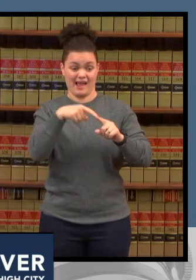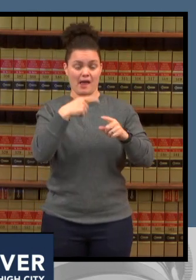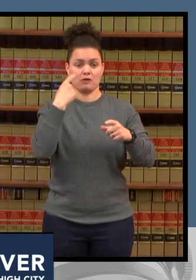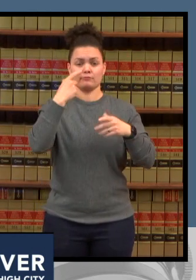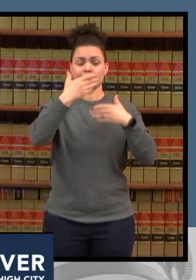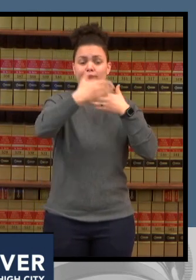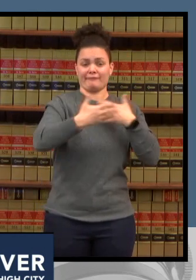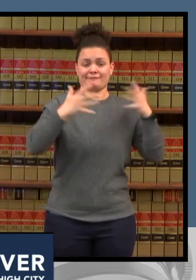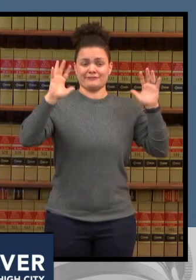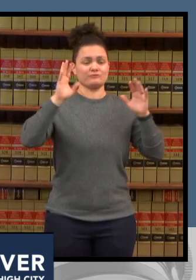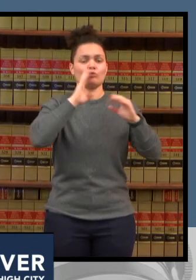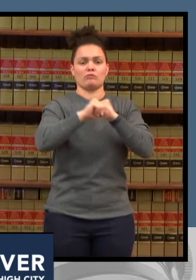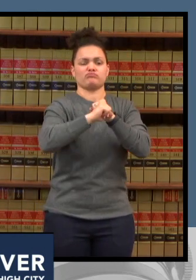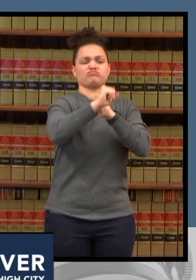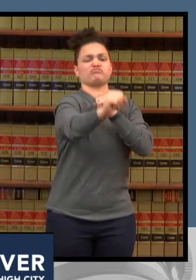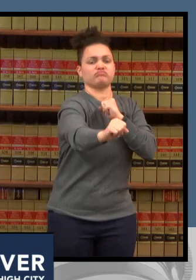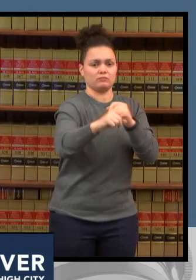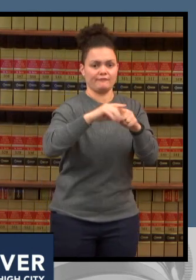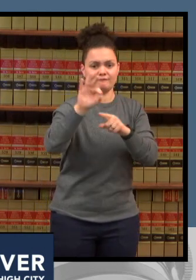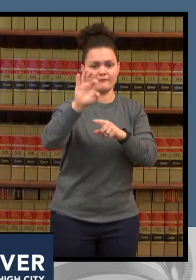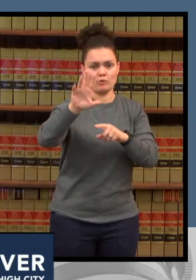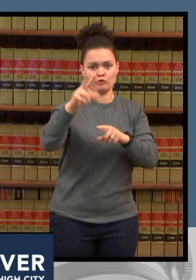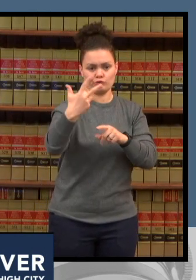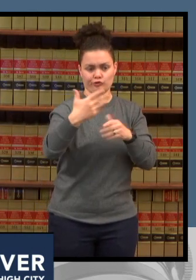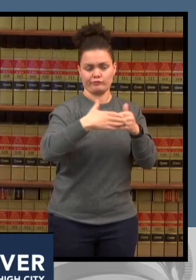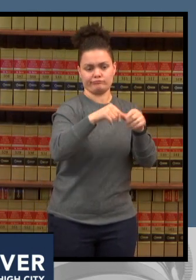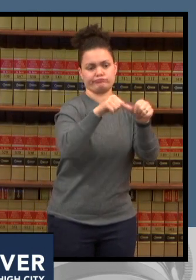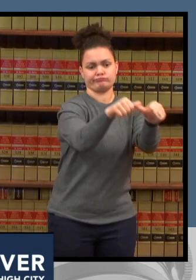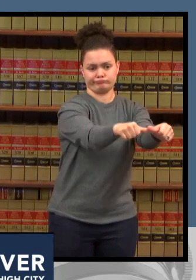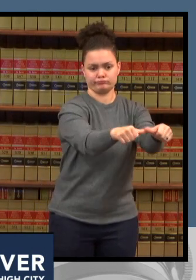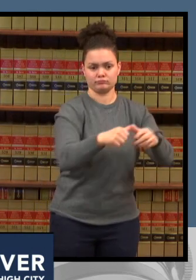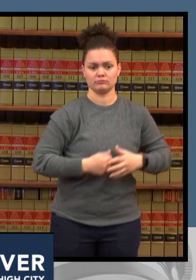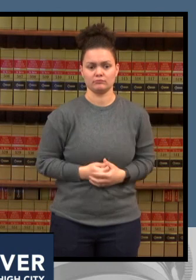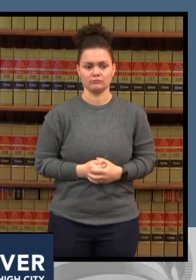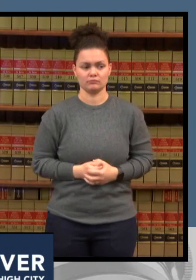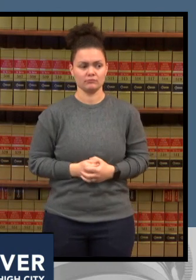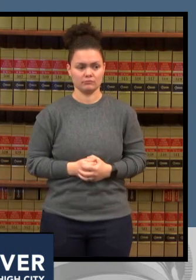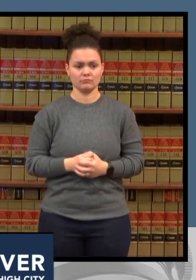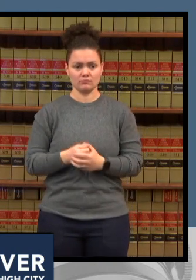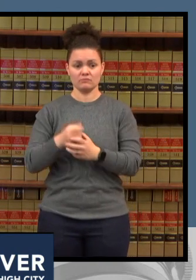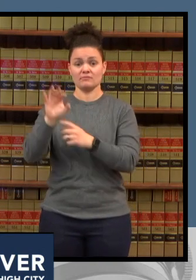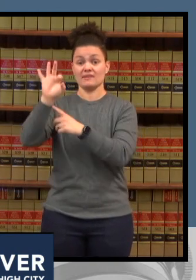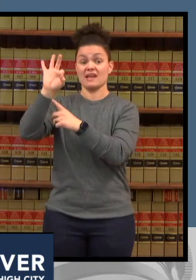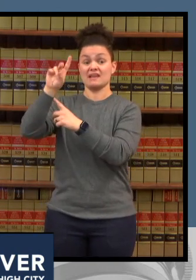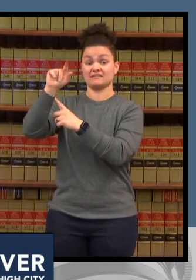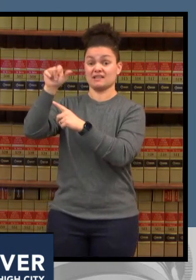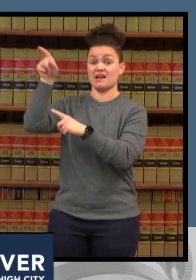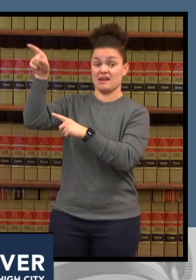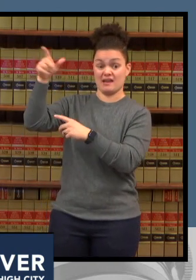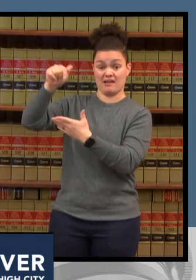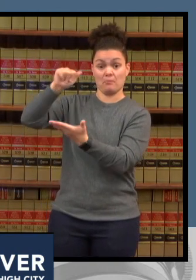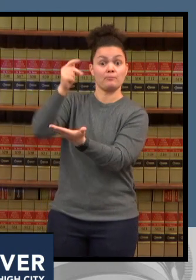yesterday from the fda they've approved boosters for 12 to 15 year olds and they reduce the time